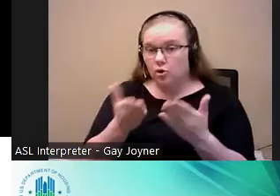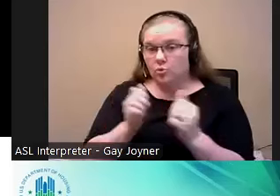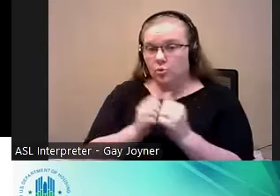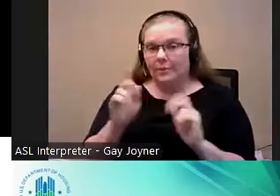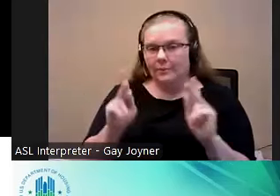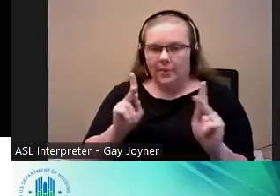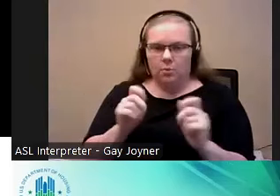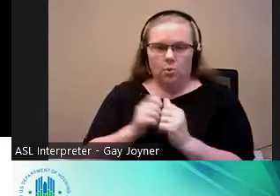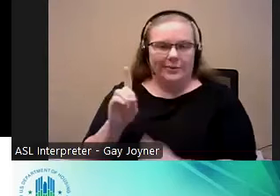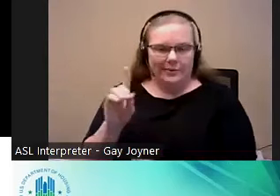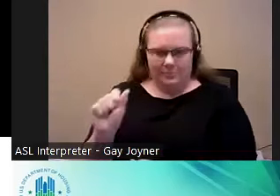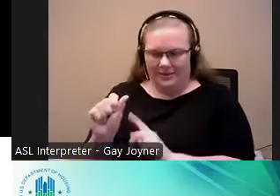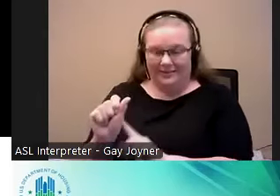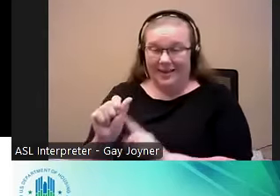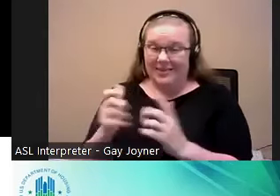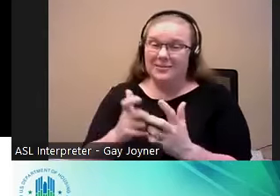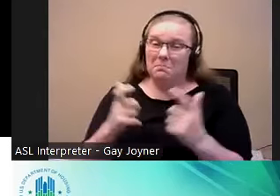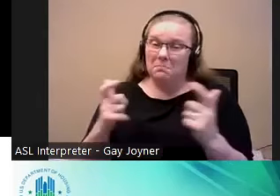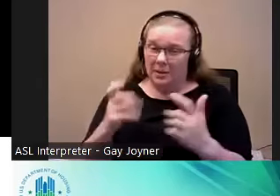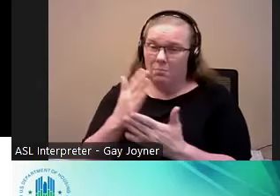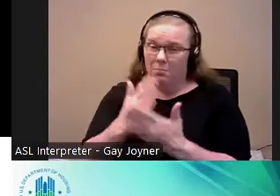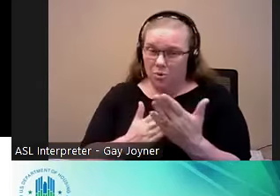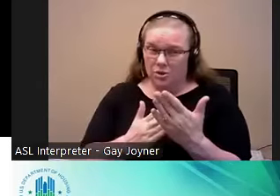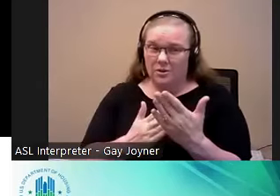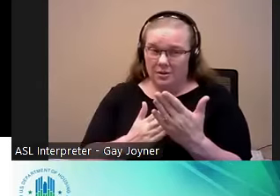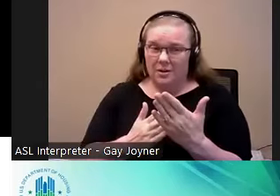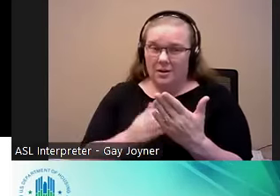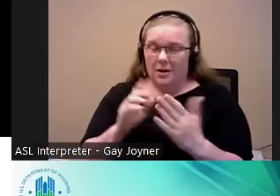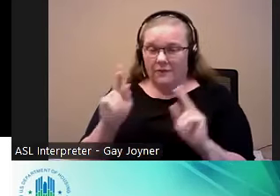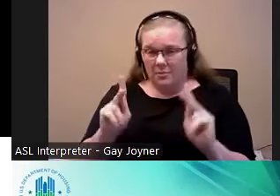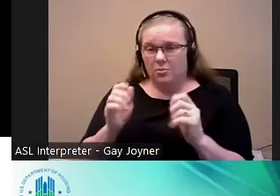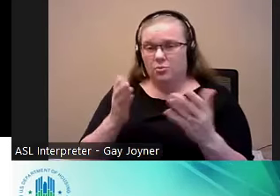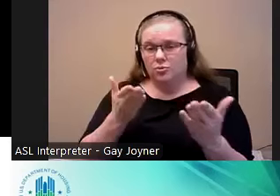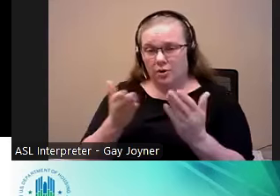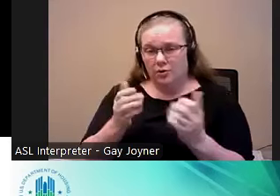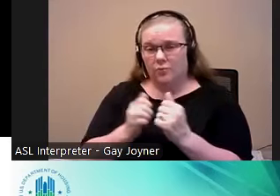and that is a big portion of the population served by Housing First vouchers. If you look